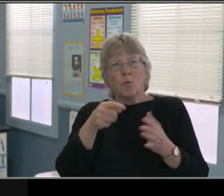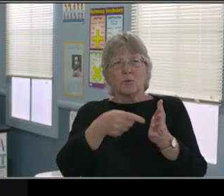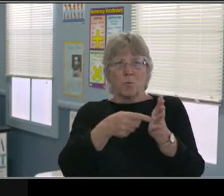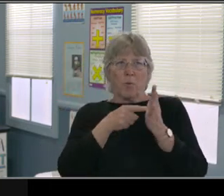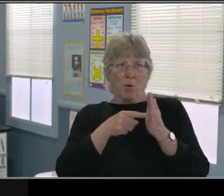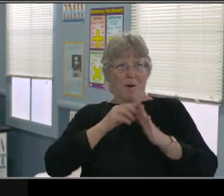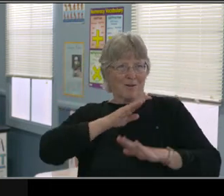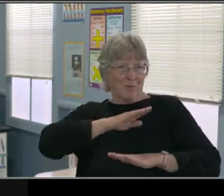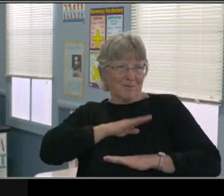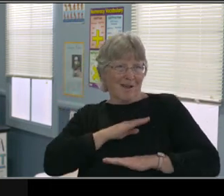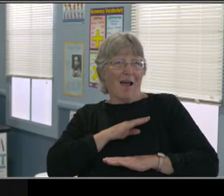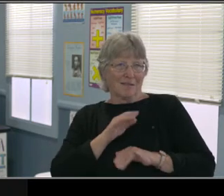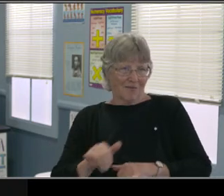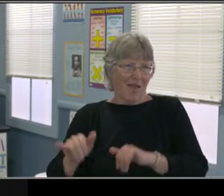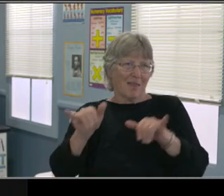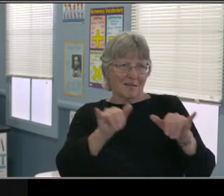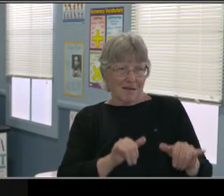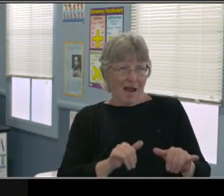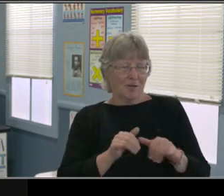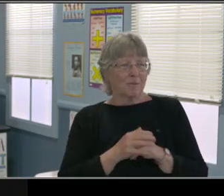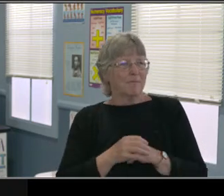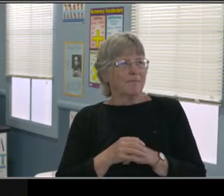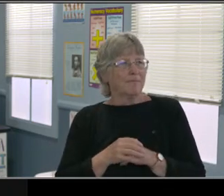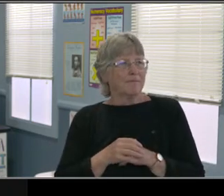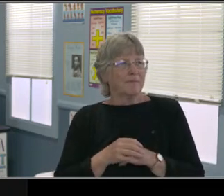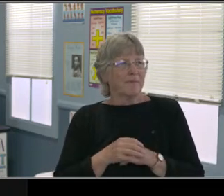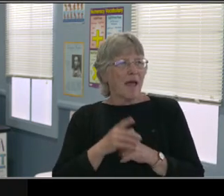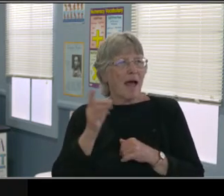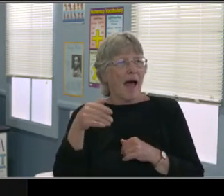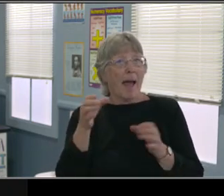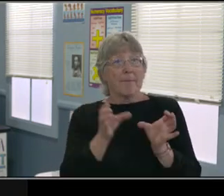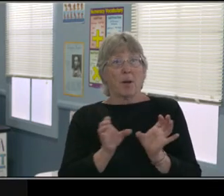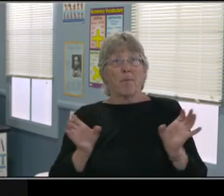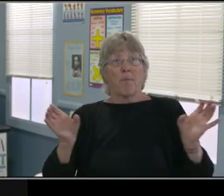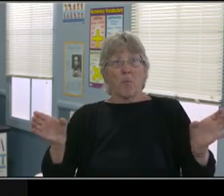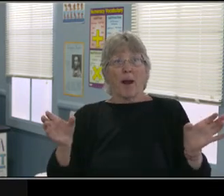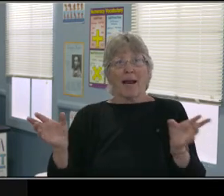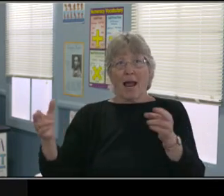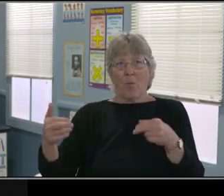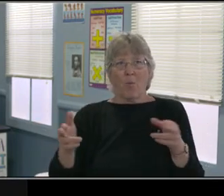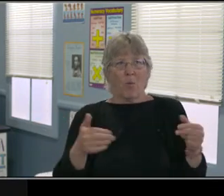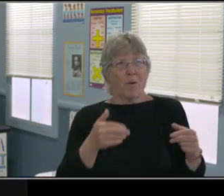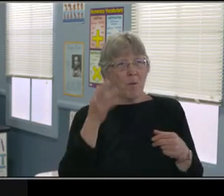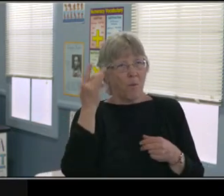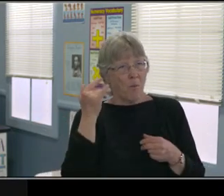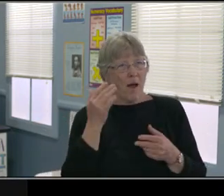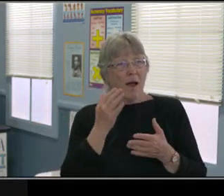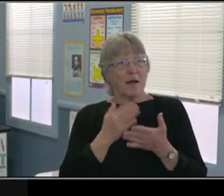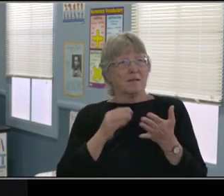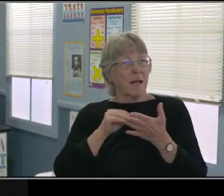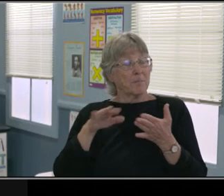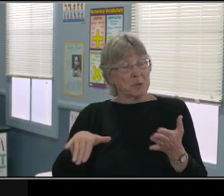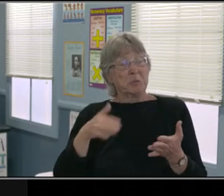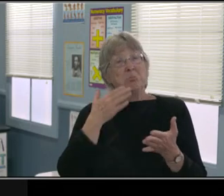or an occupational session. And you may say, "That screen time is a lot.